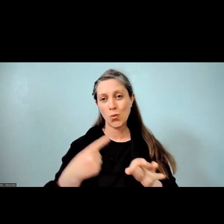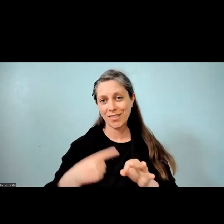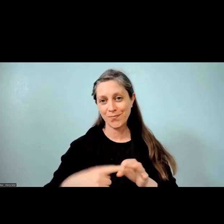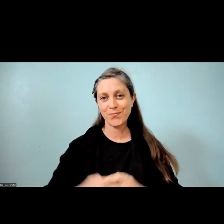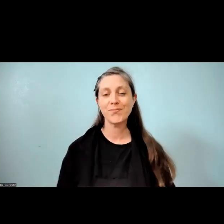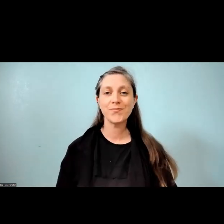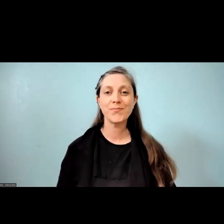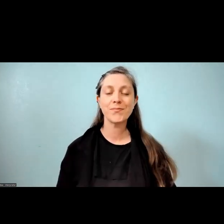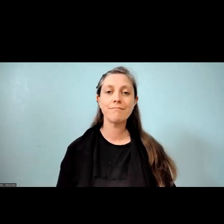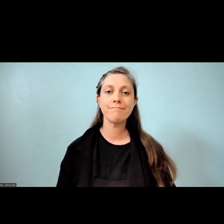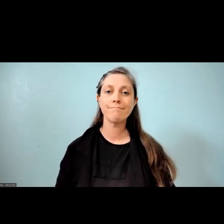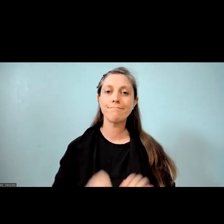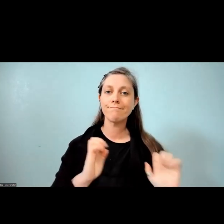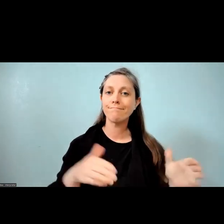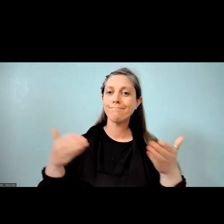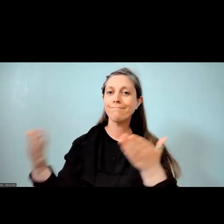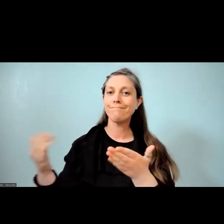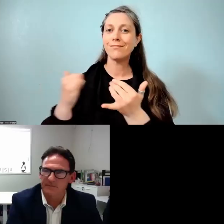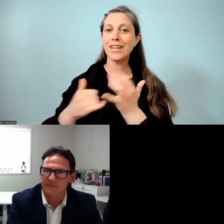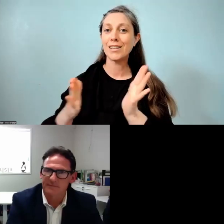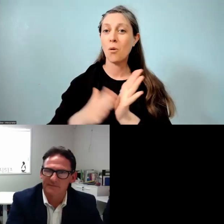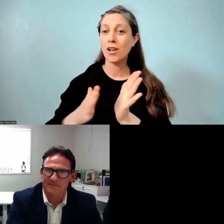I'm going to hand over to Stacey and Jonathan now.